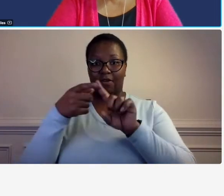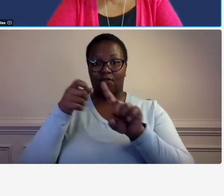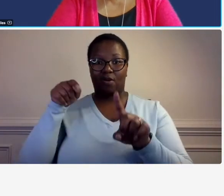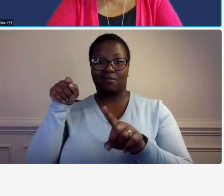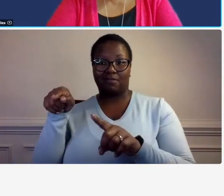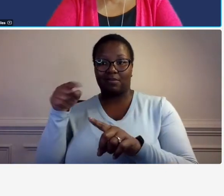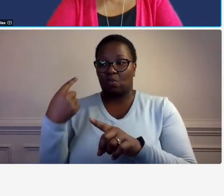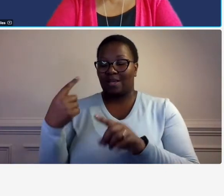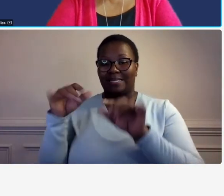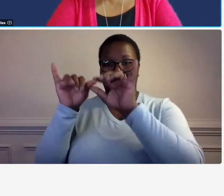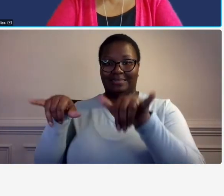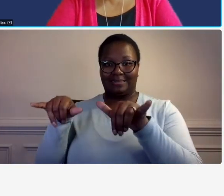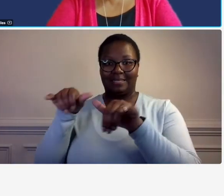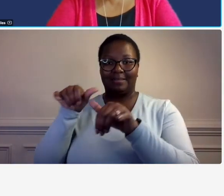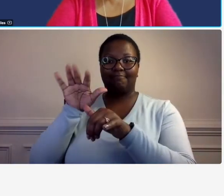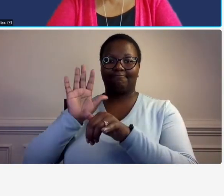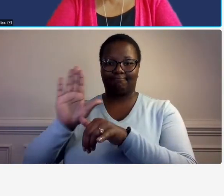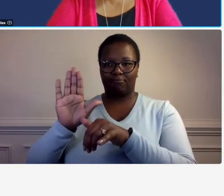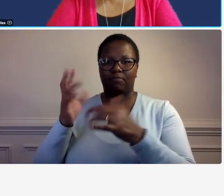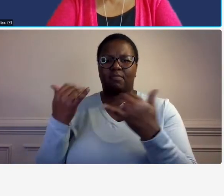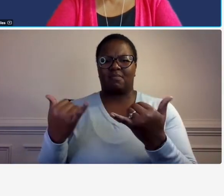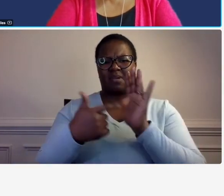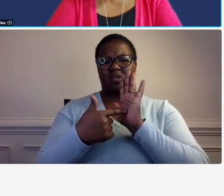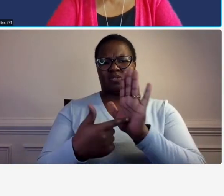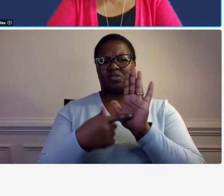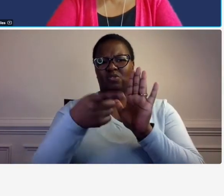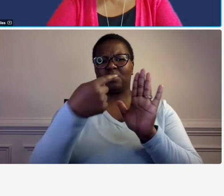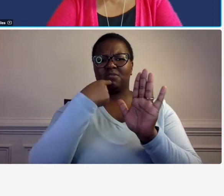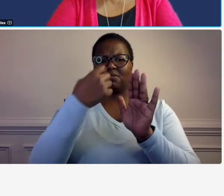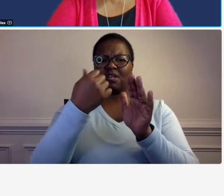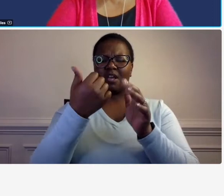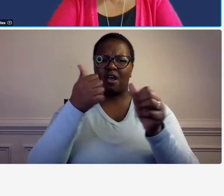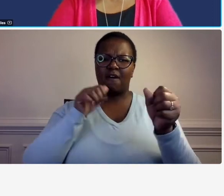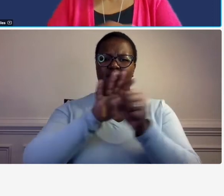system so this is an example of a fully integrated system and then your accounting system will spit